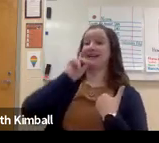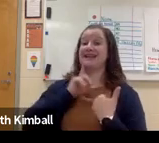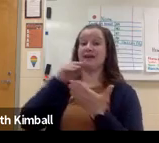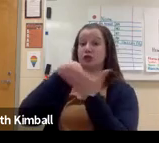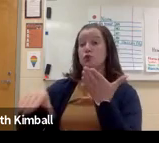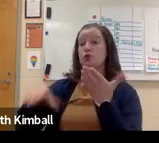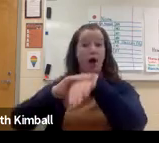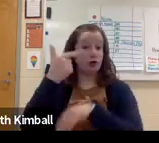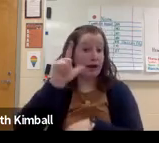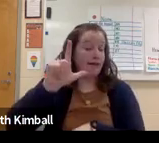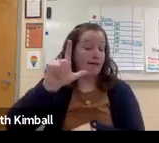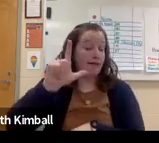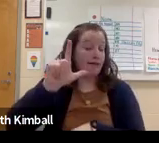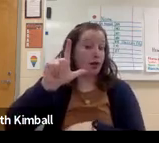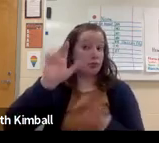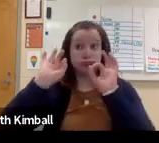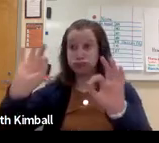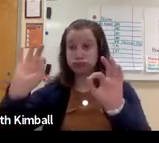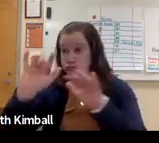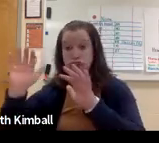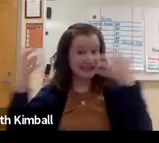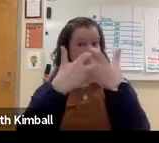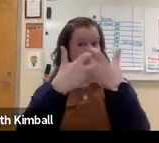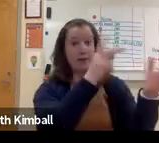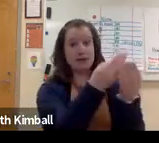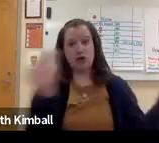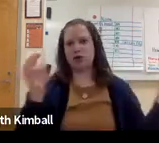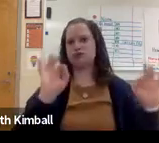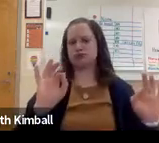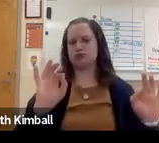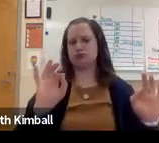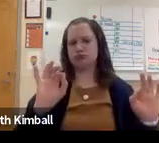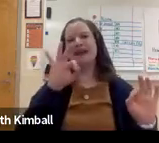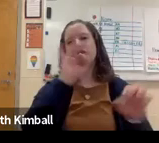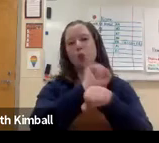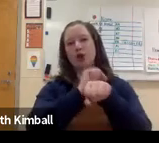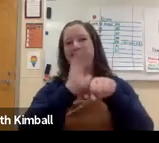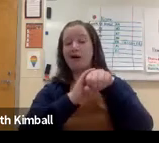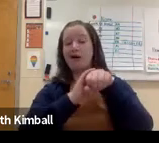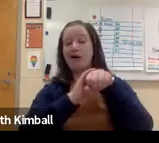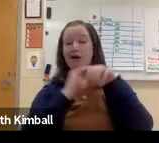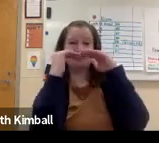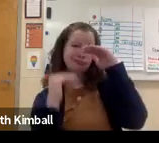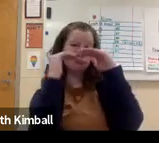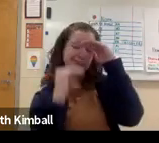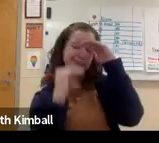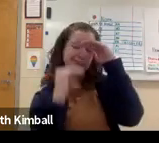So if any of you have Deaf students who are working at grade level, I think it's a good fit for those materials.